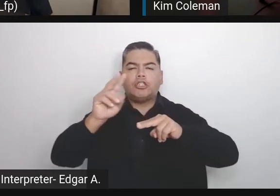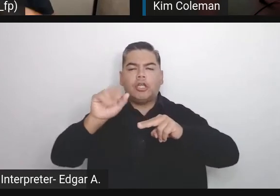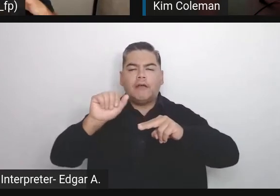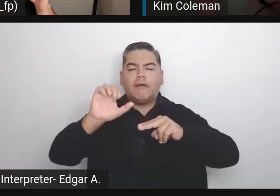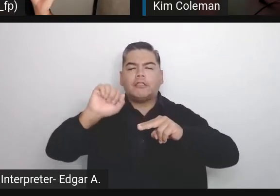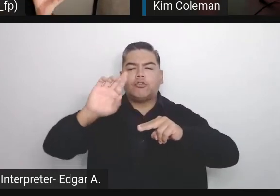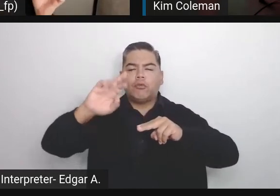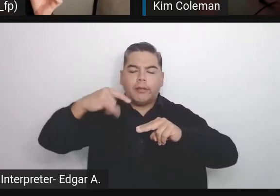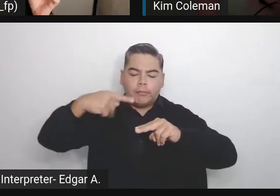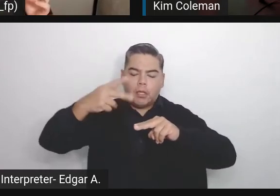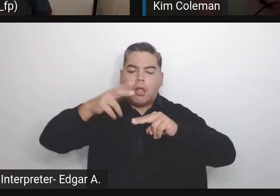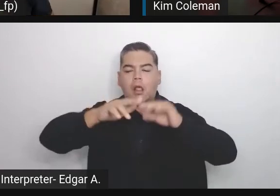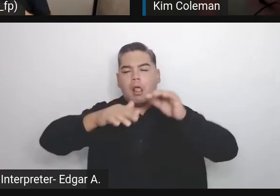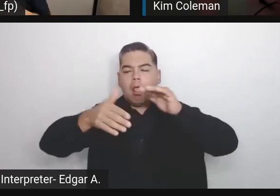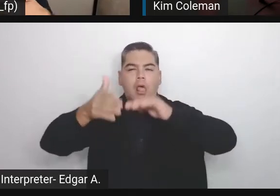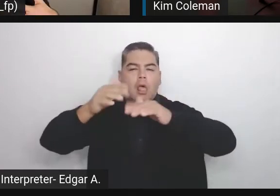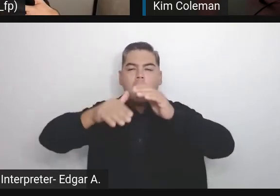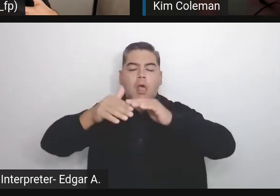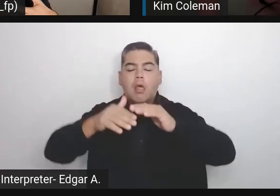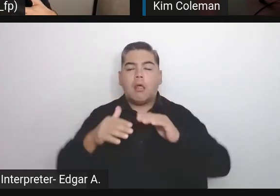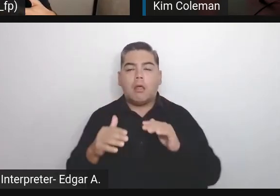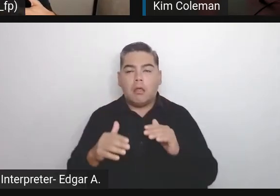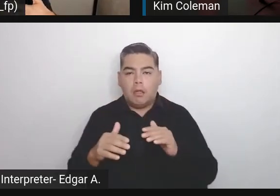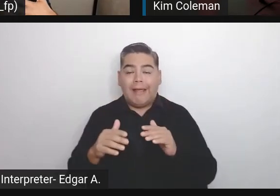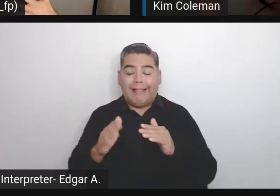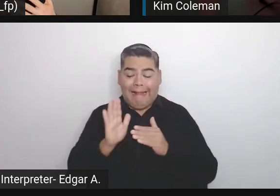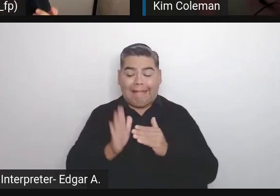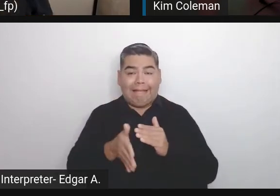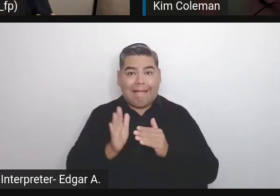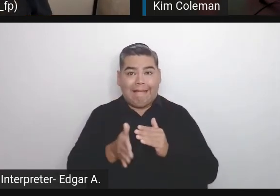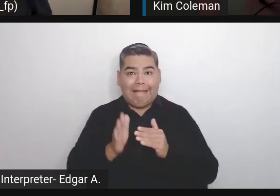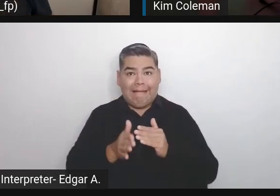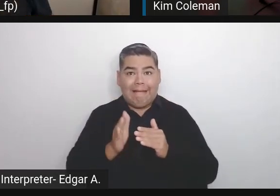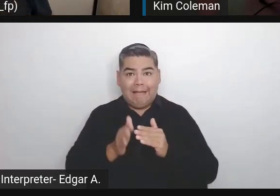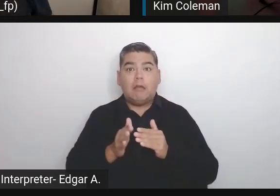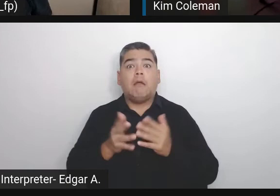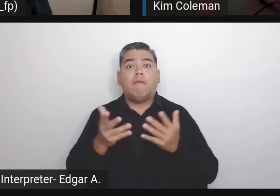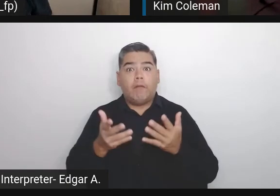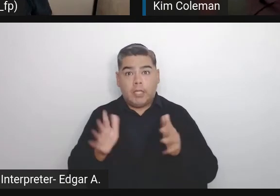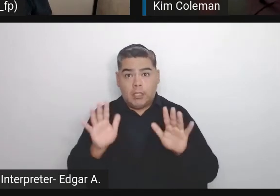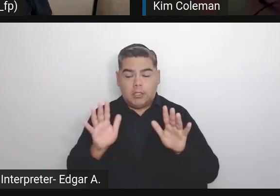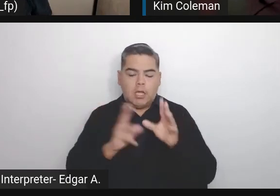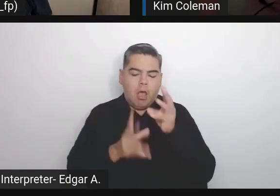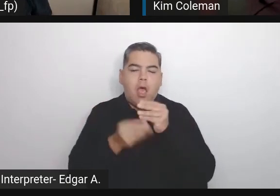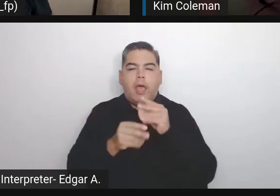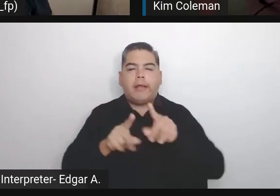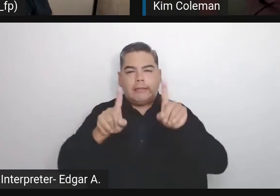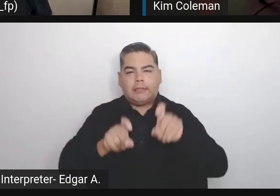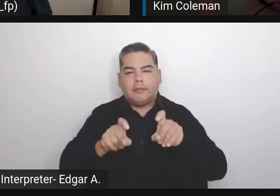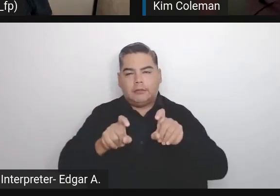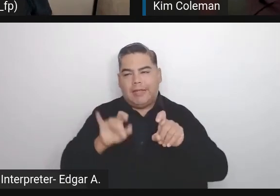At the end, start adding tests. The cool part about accessibility testing like I mentioned, it's simple.